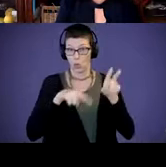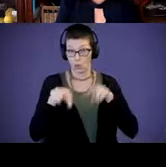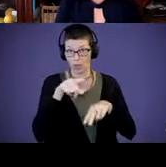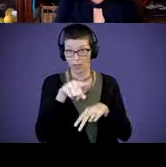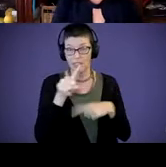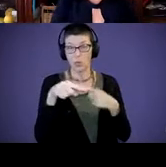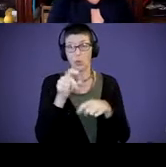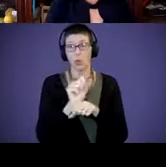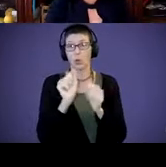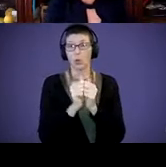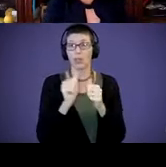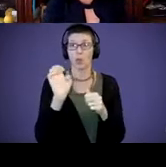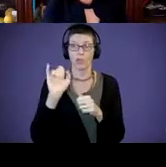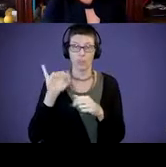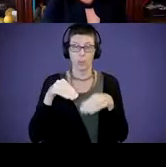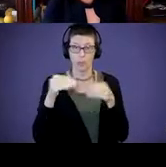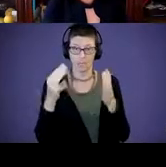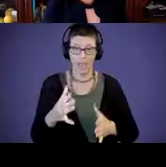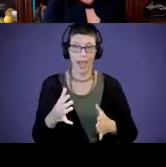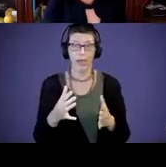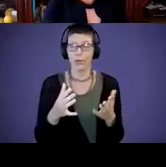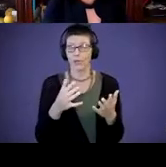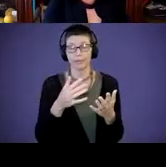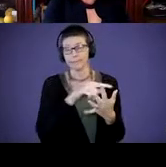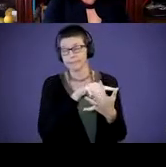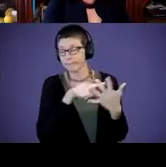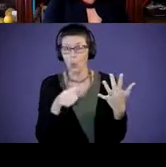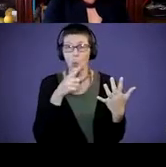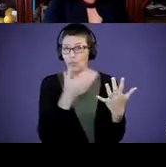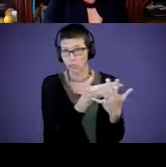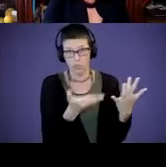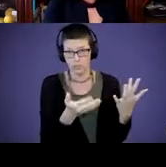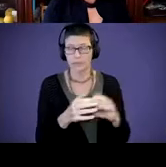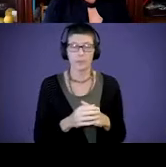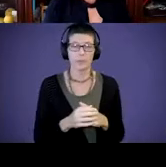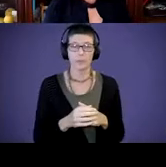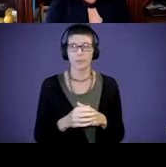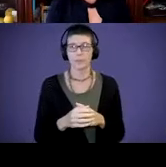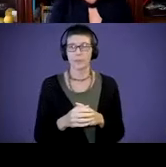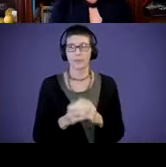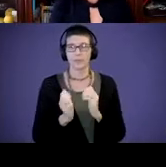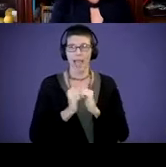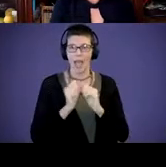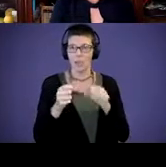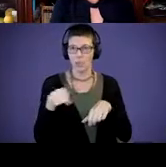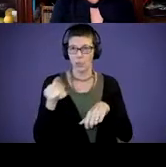your early intervention provider, whoever that might be, how can you use these tip sheets? And